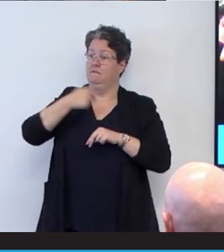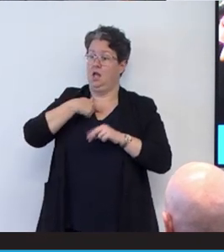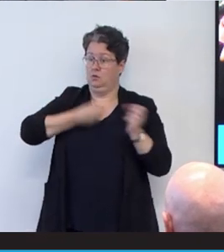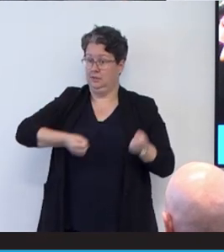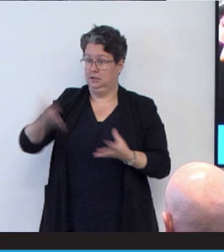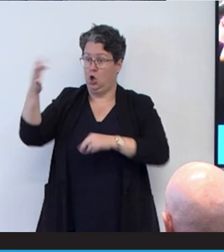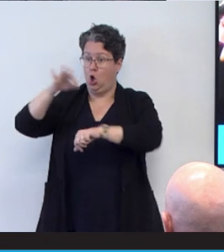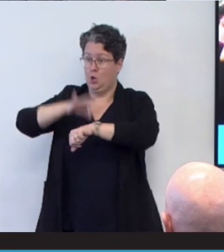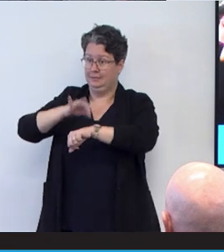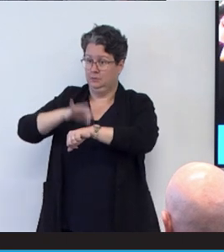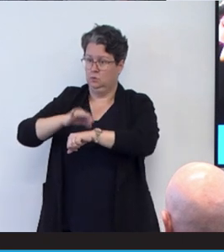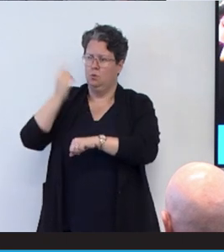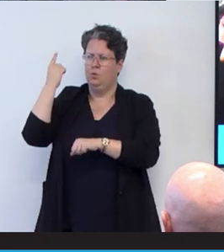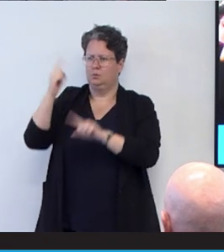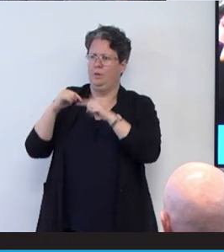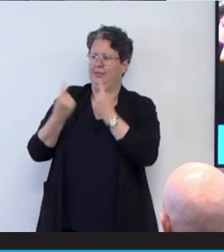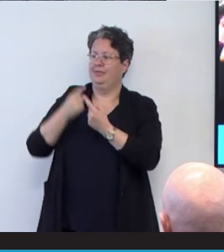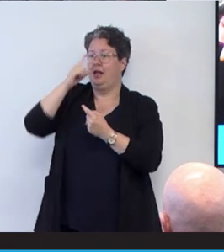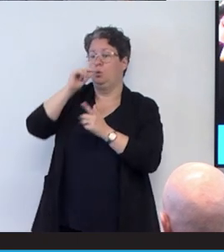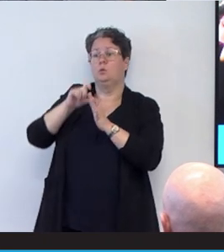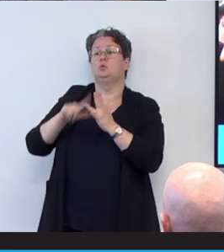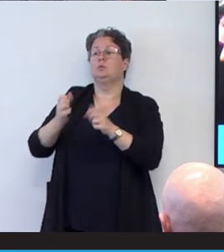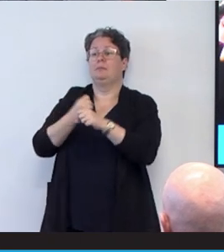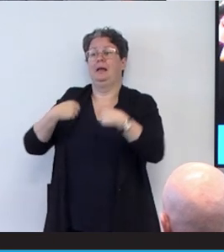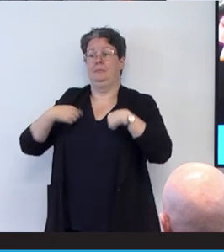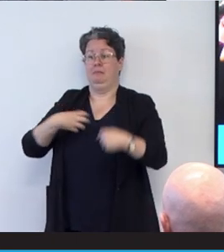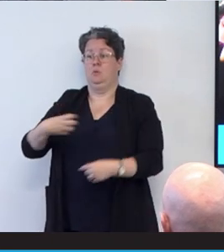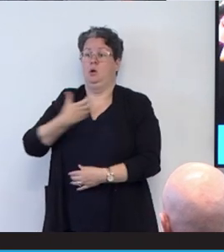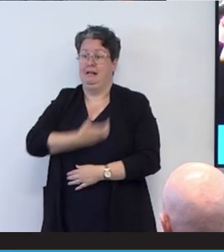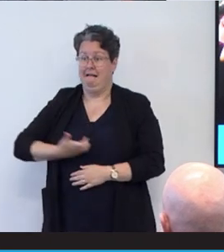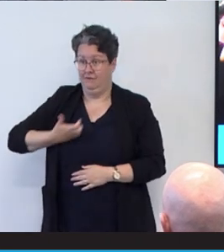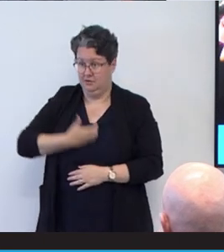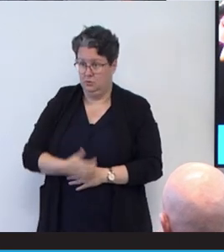what is the one thing they could do to make me more comfortable? And my answer